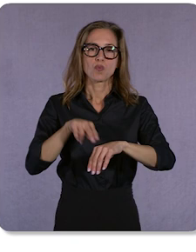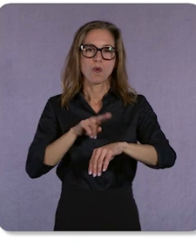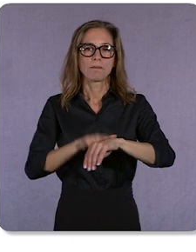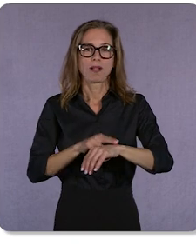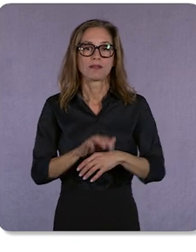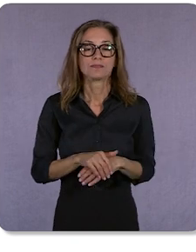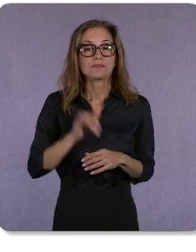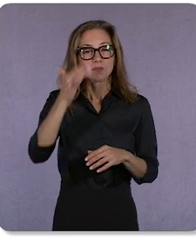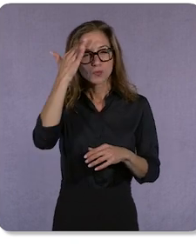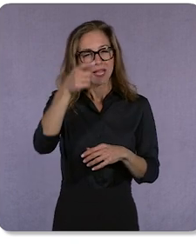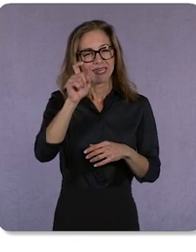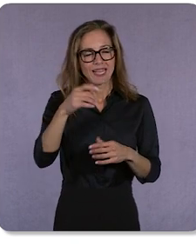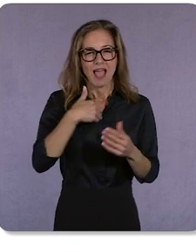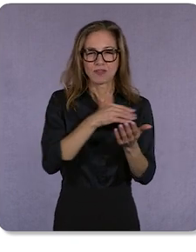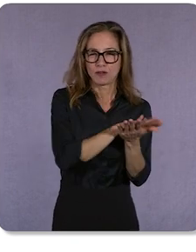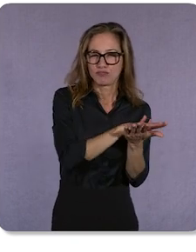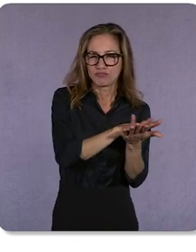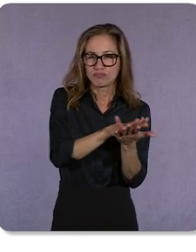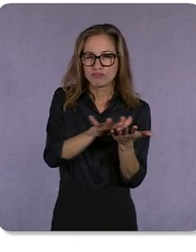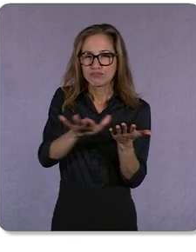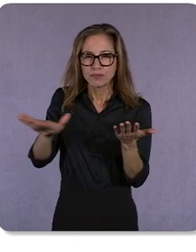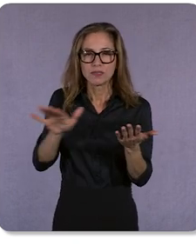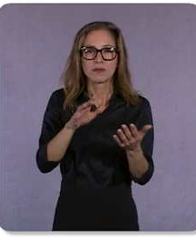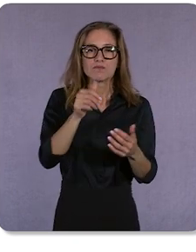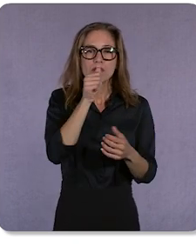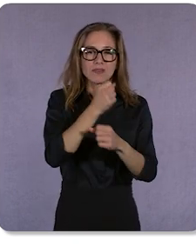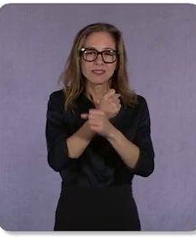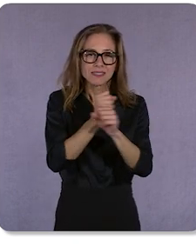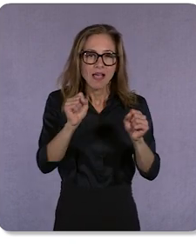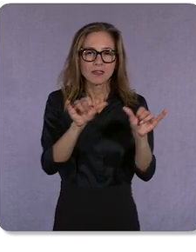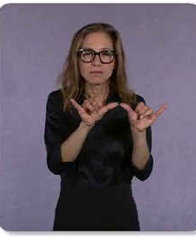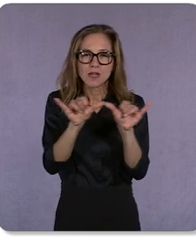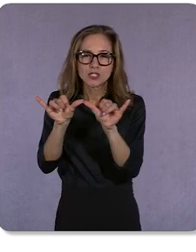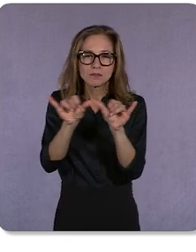of privacy-safe measurement options, to be resilient as things change in the future.